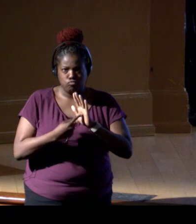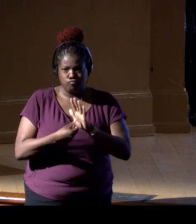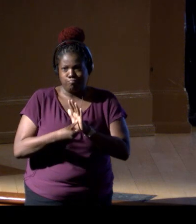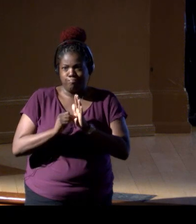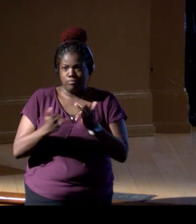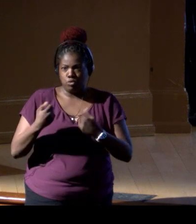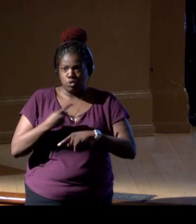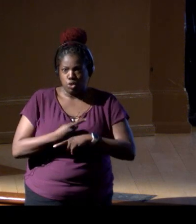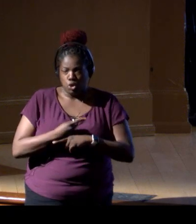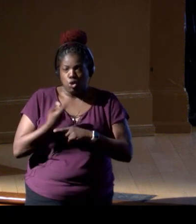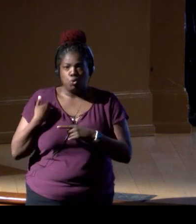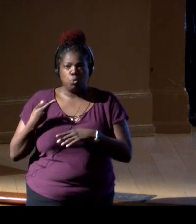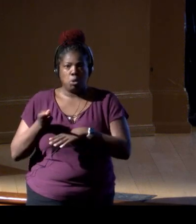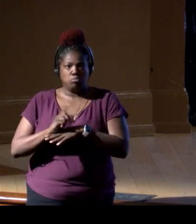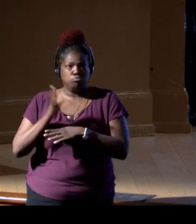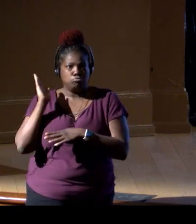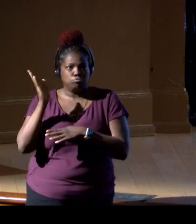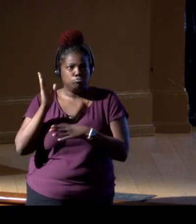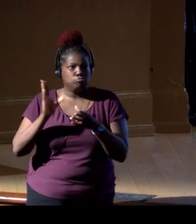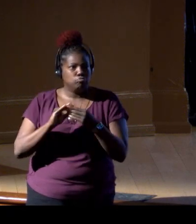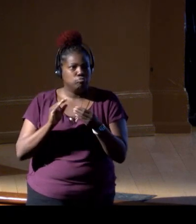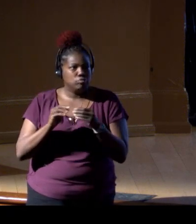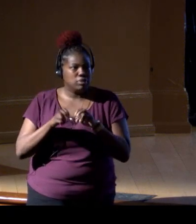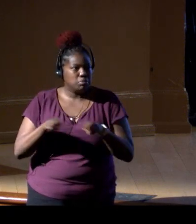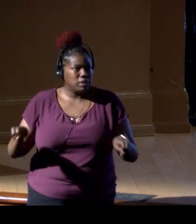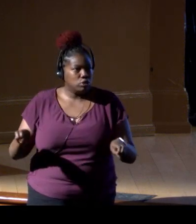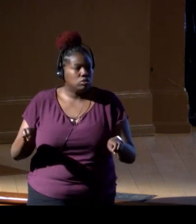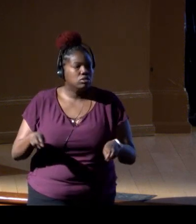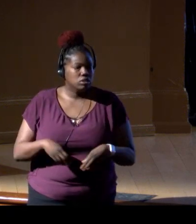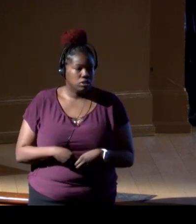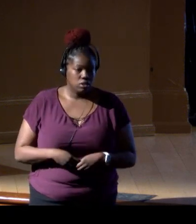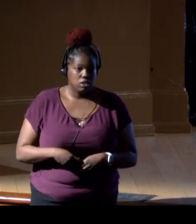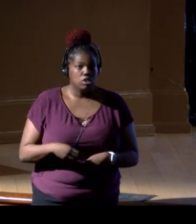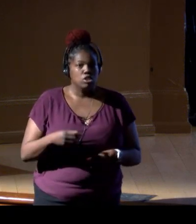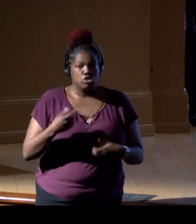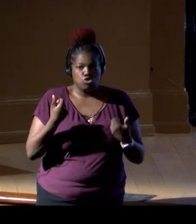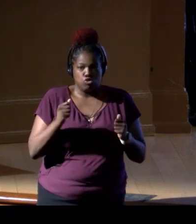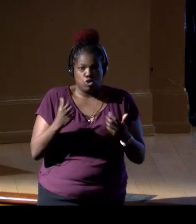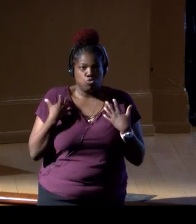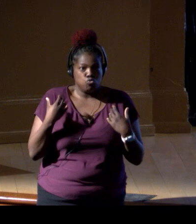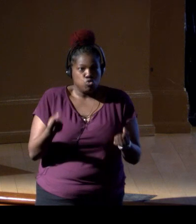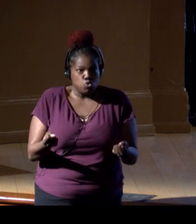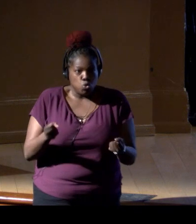through our keynote and our panelists to restore ecosystems,